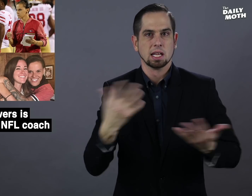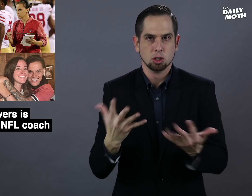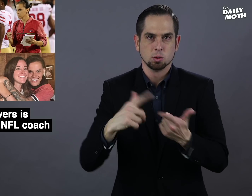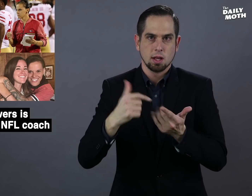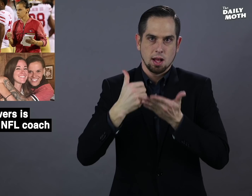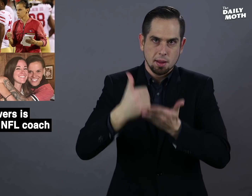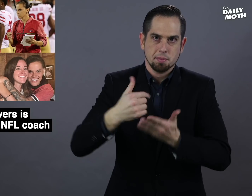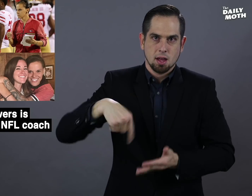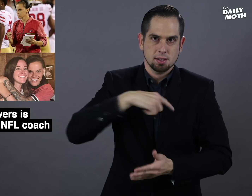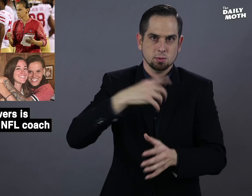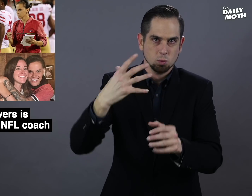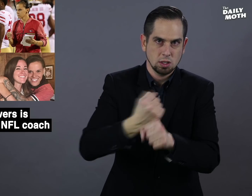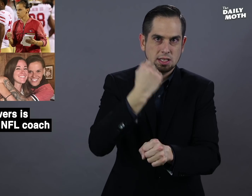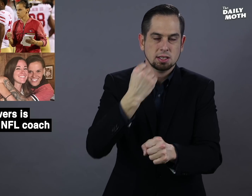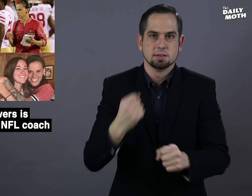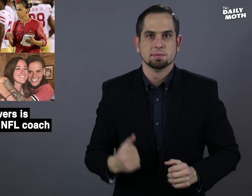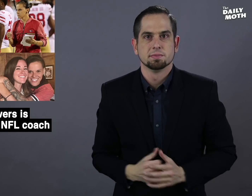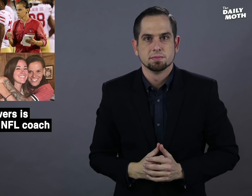I'm here to help us win."